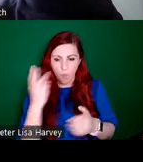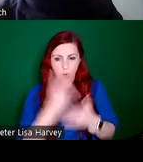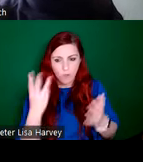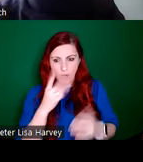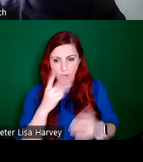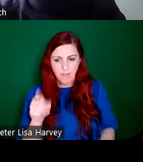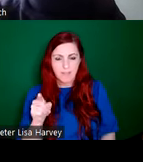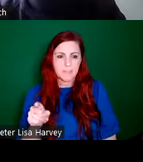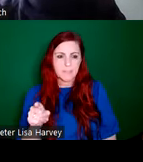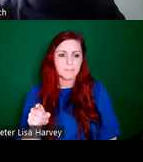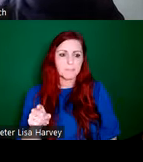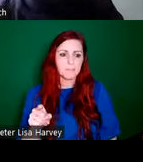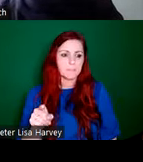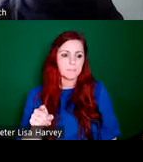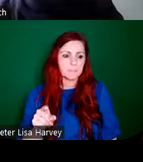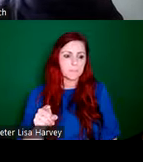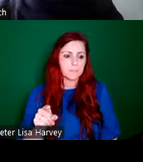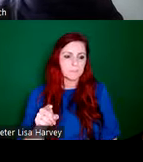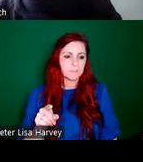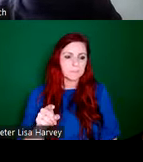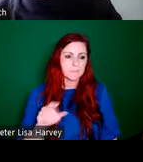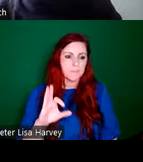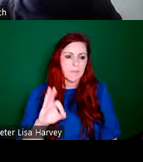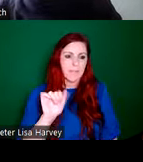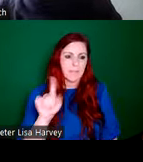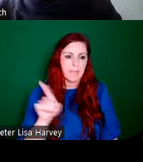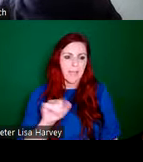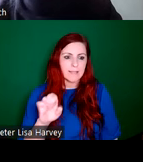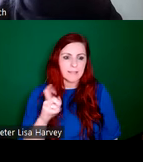in the exhibition as well. And finally, the "Gazeteer of Irish Stained Glass" is